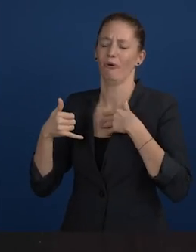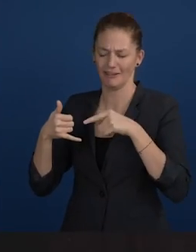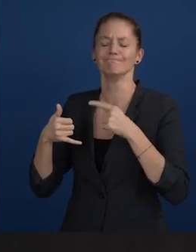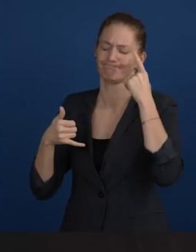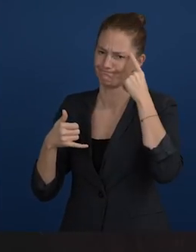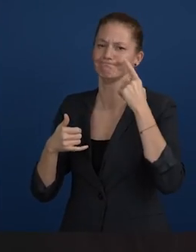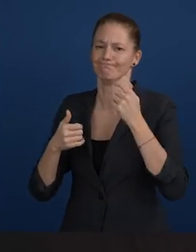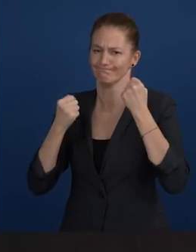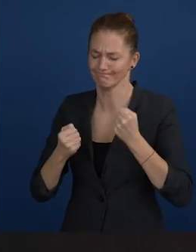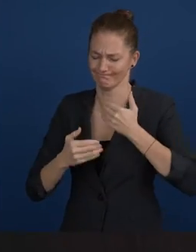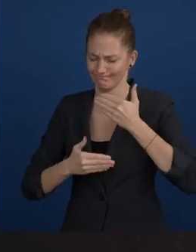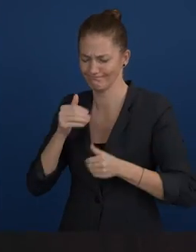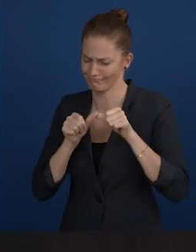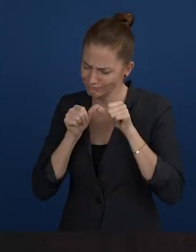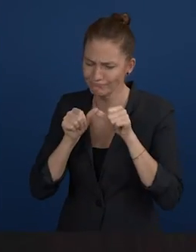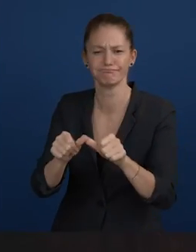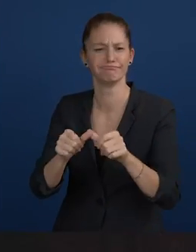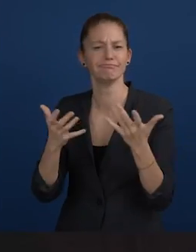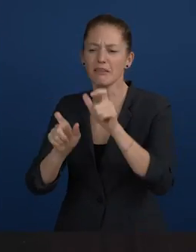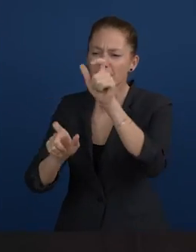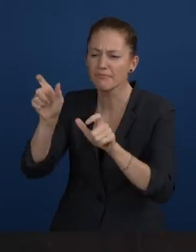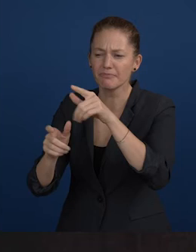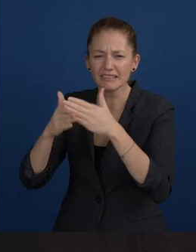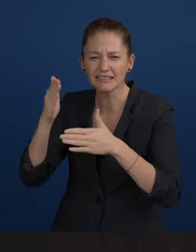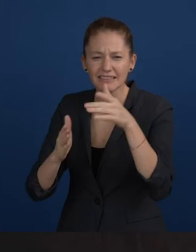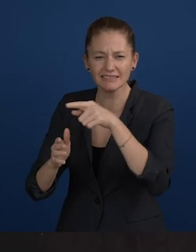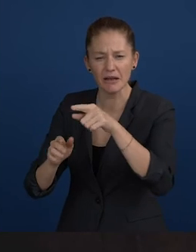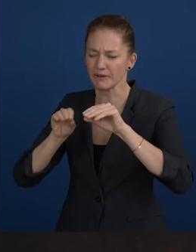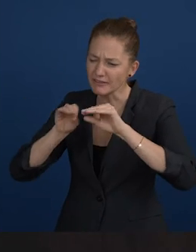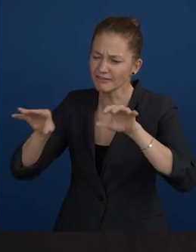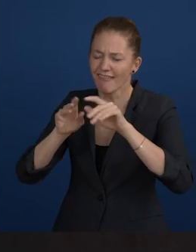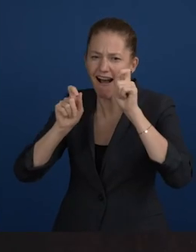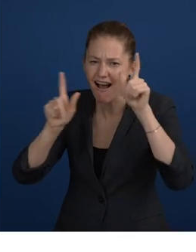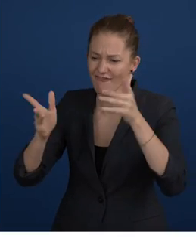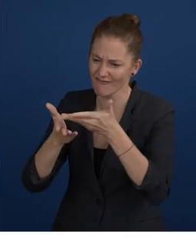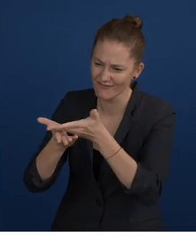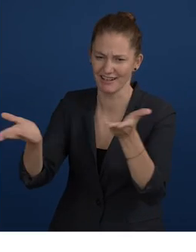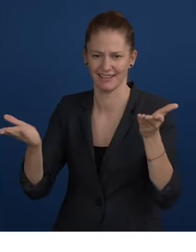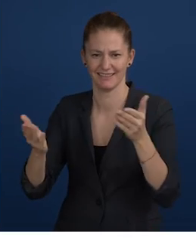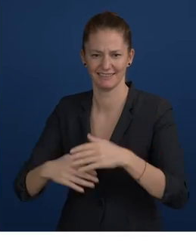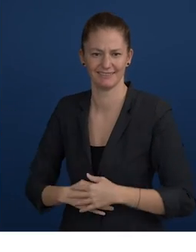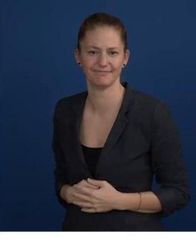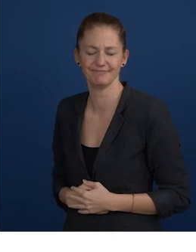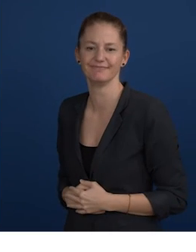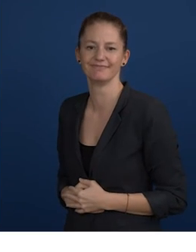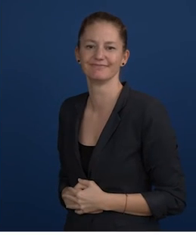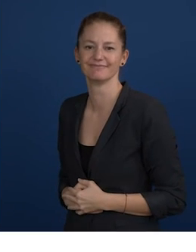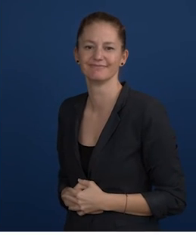which we know will help us to continue to raise awareness for disabled sport fans across the world" says Joanna Deagle from CAFE.